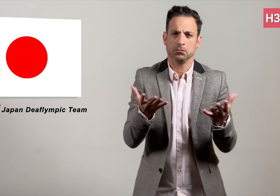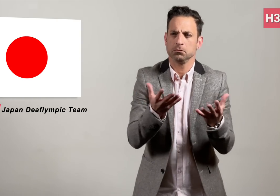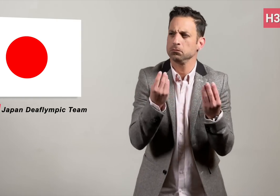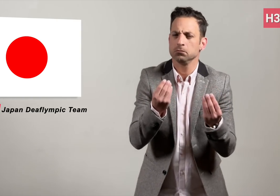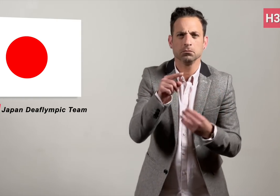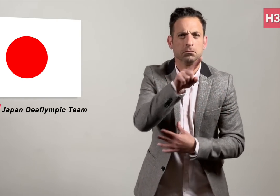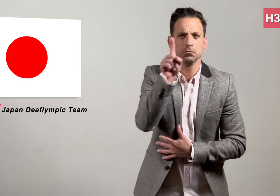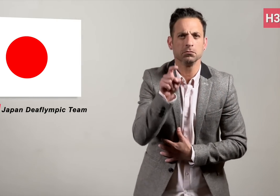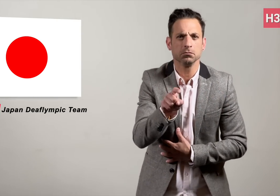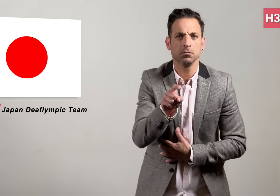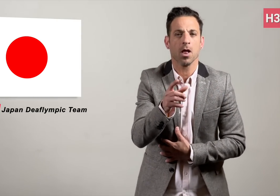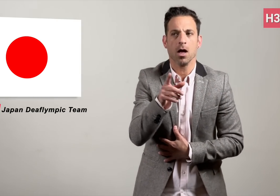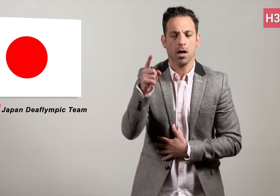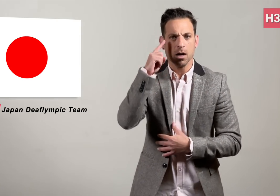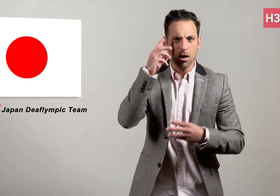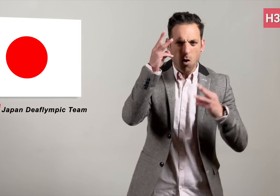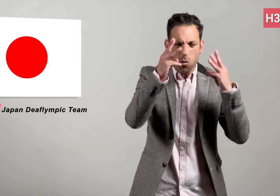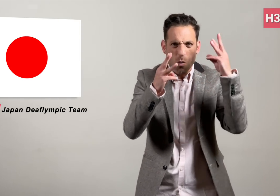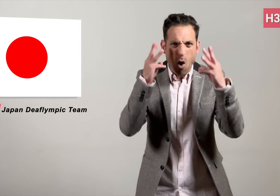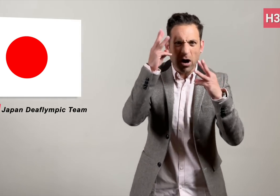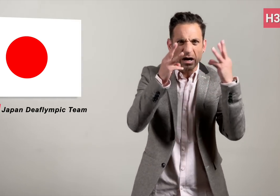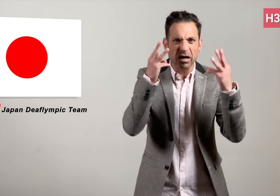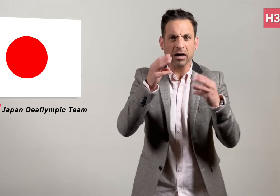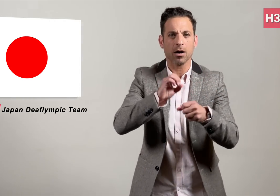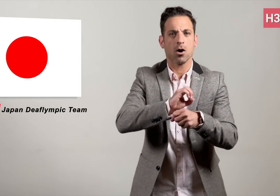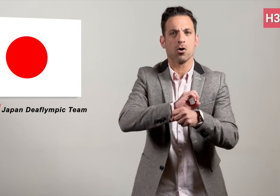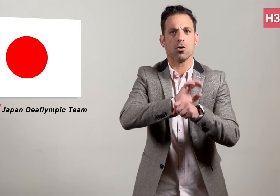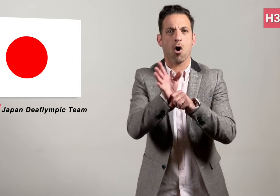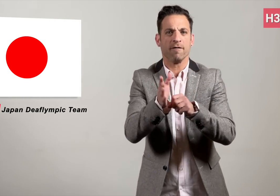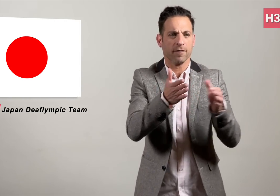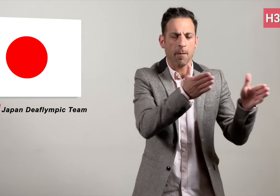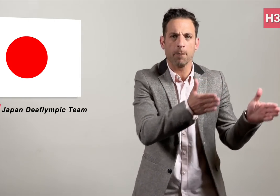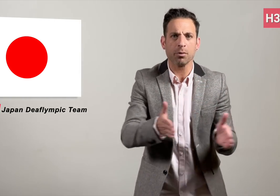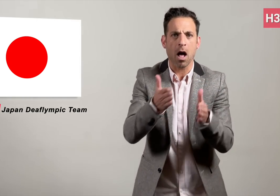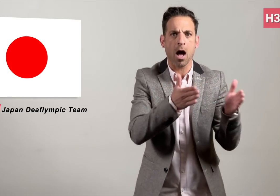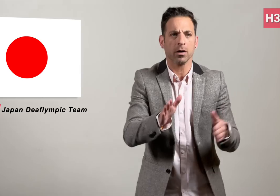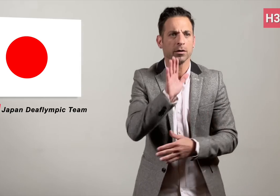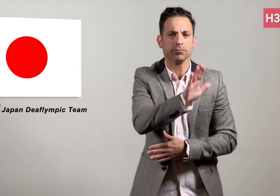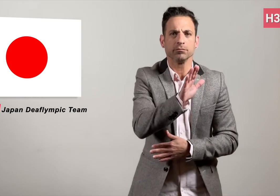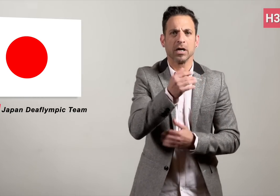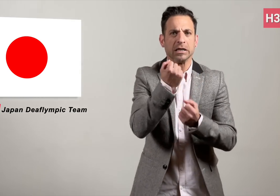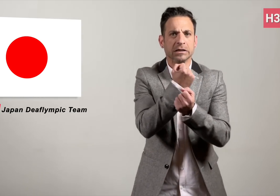They are concerned about COVID-19 safety